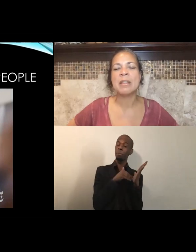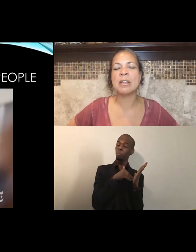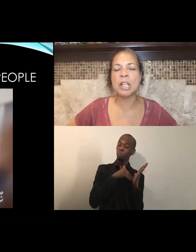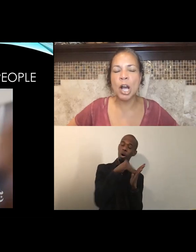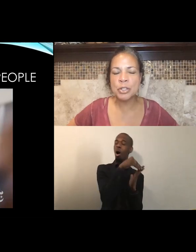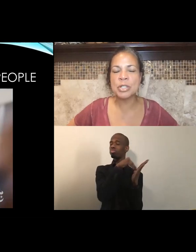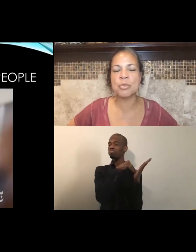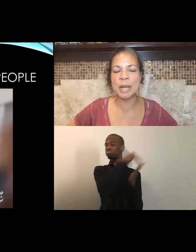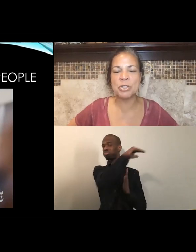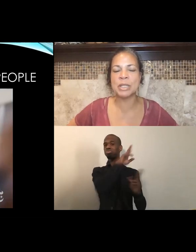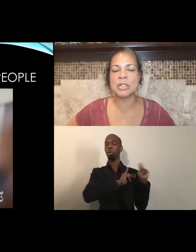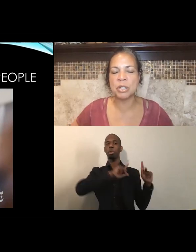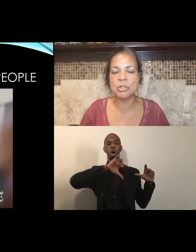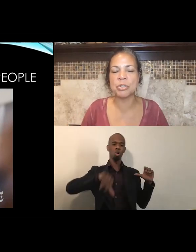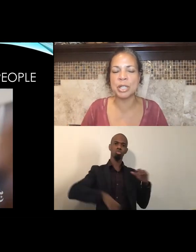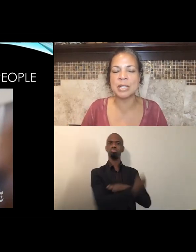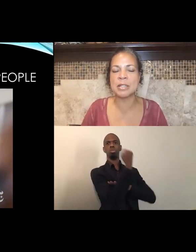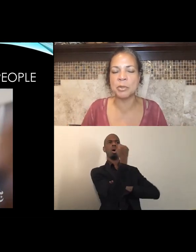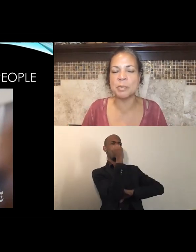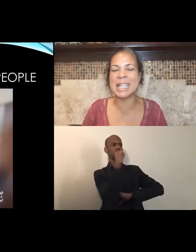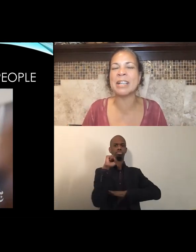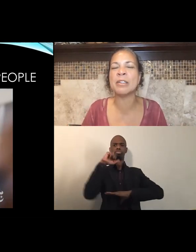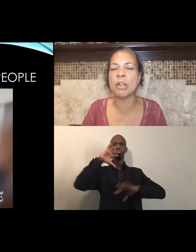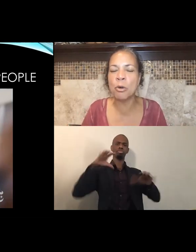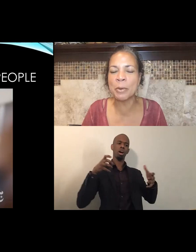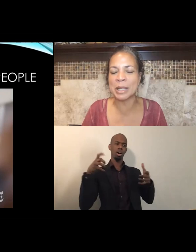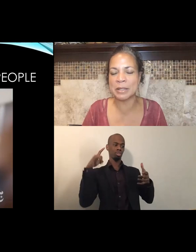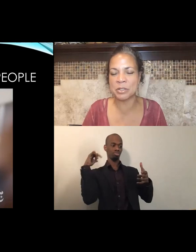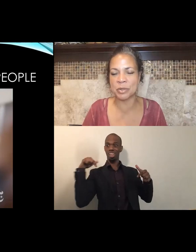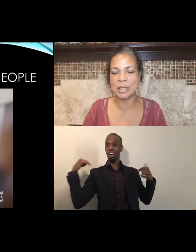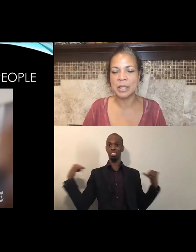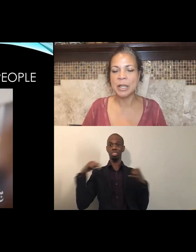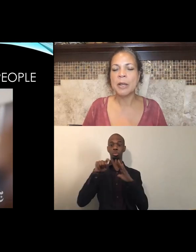the largest racial and social justice movement, in global history.